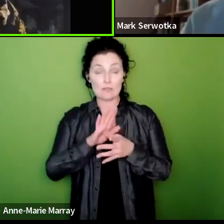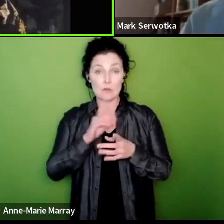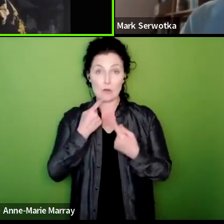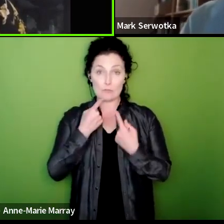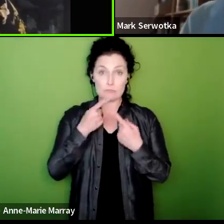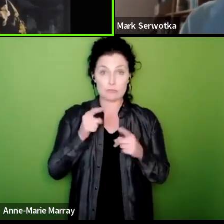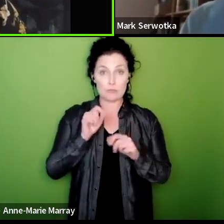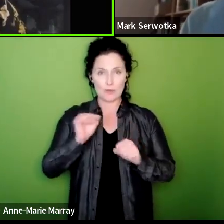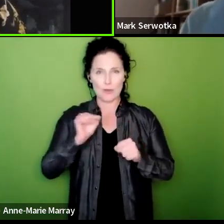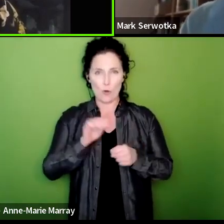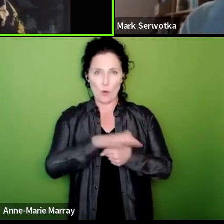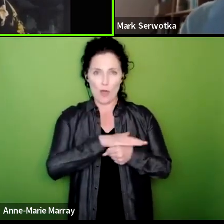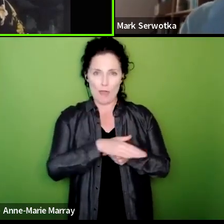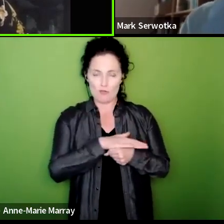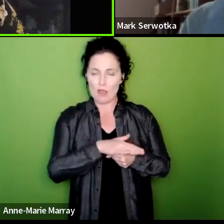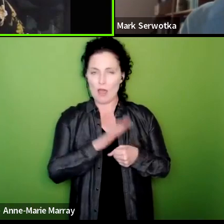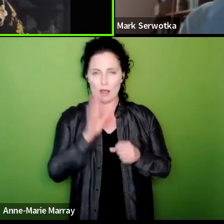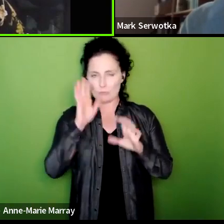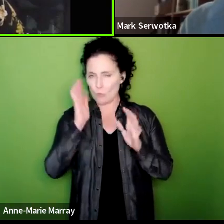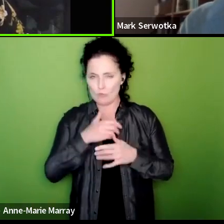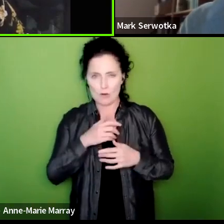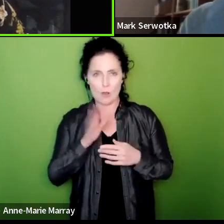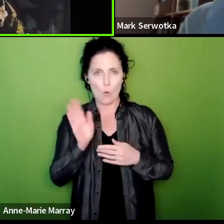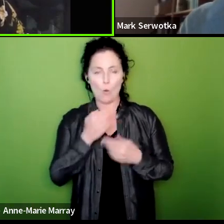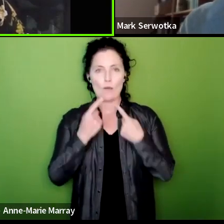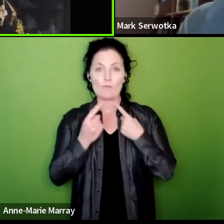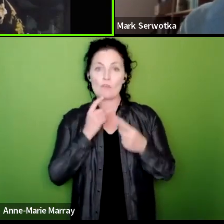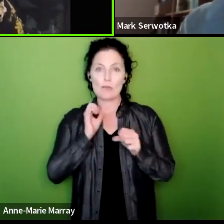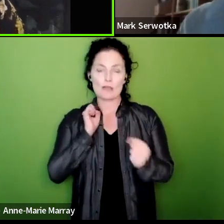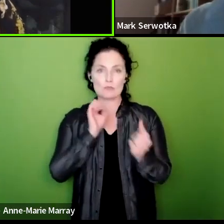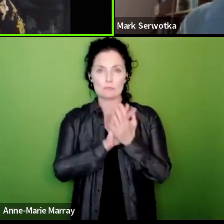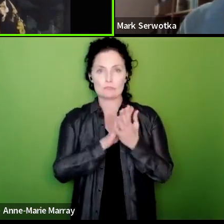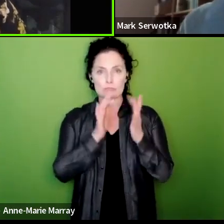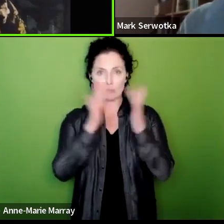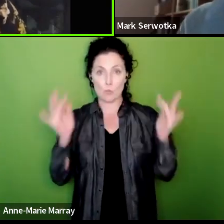panic because all this information will be available it's just a matter of making sure